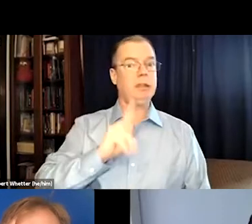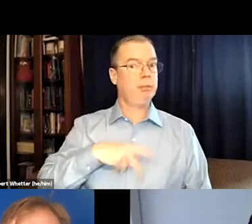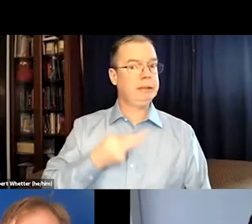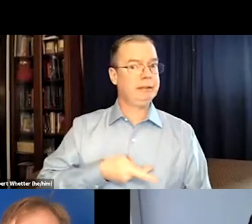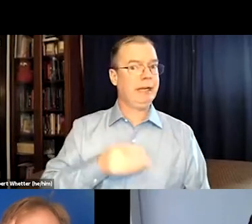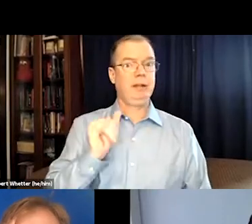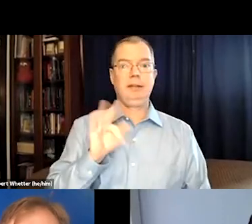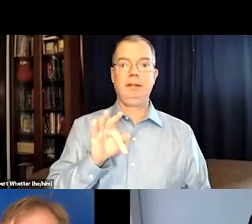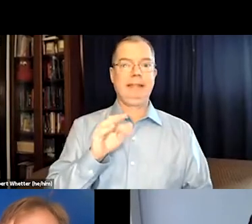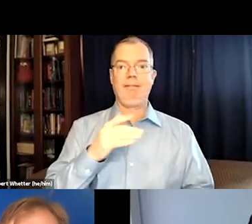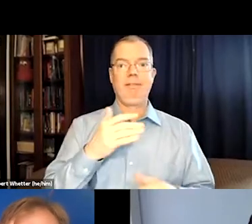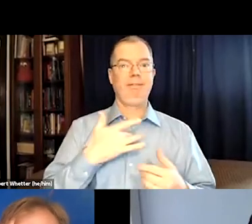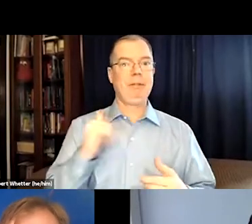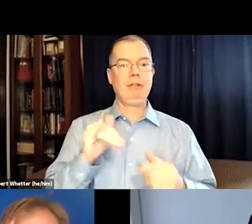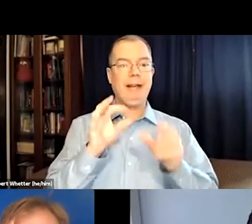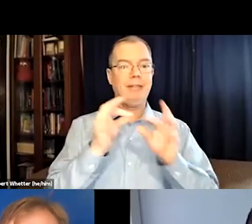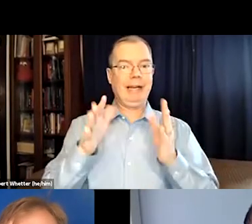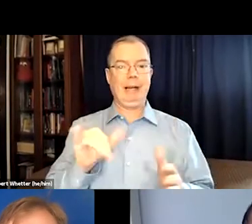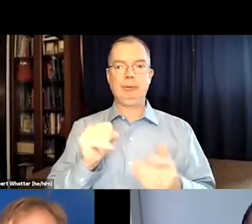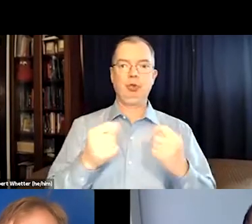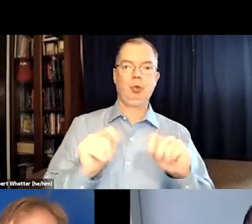And so some people get really upset if